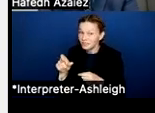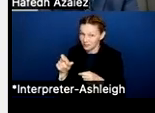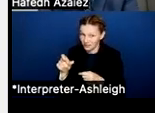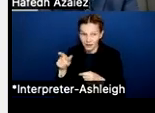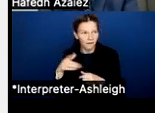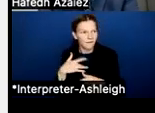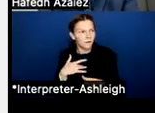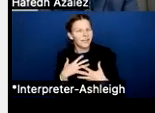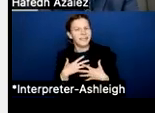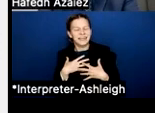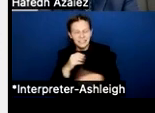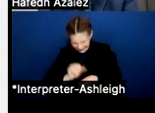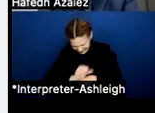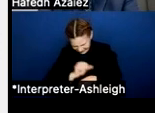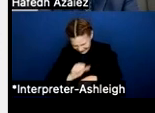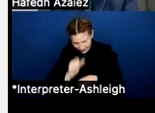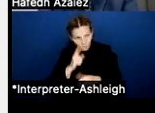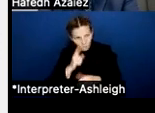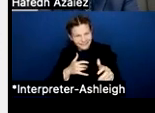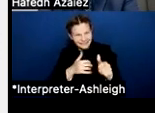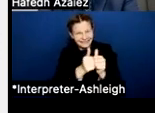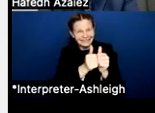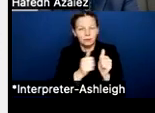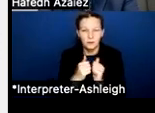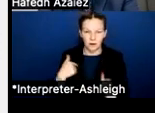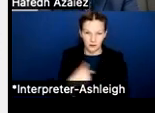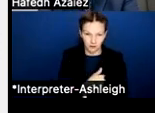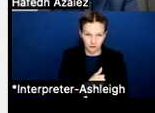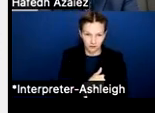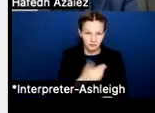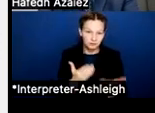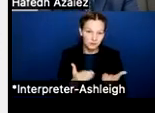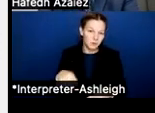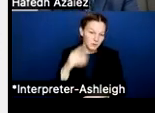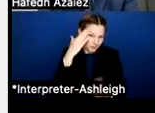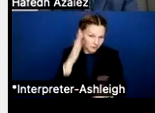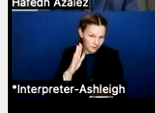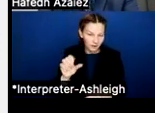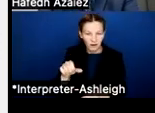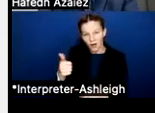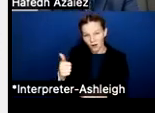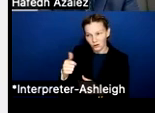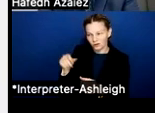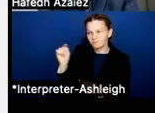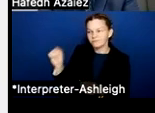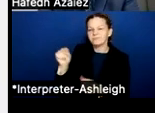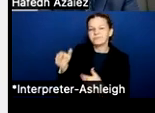And I don't know if some of you are familiar what happened surrounding some of our school district, but they have to actually go for what's called a TRA,